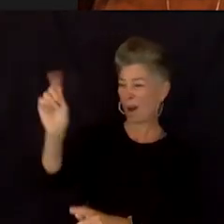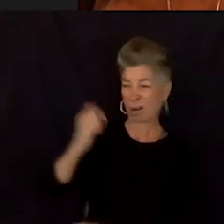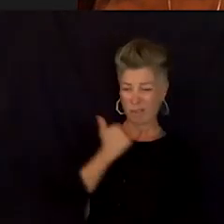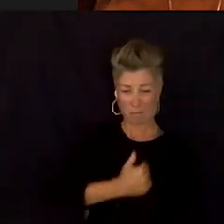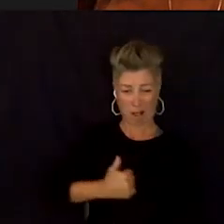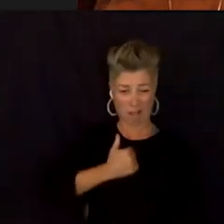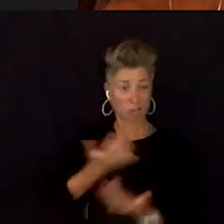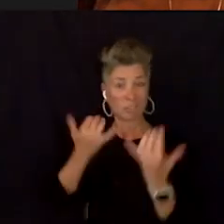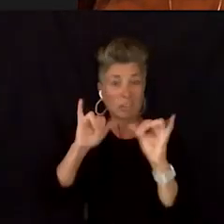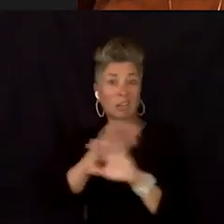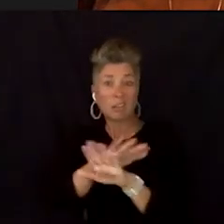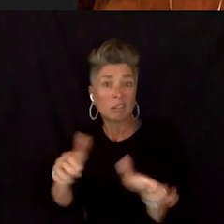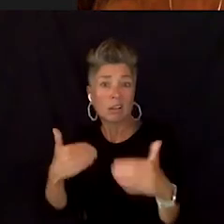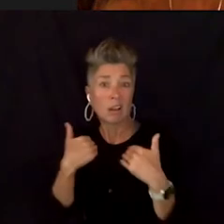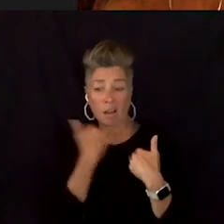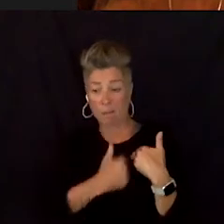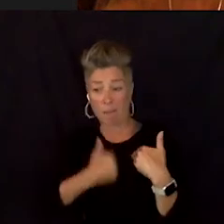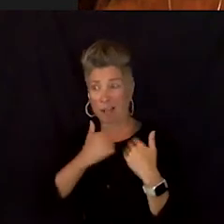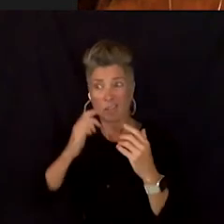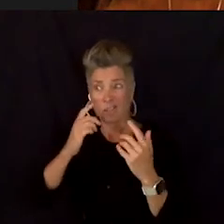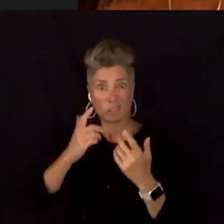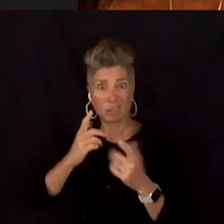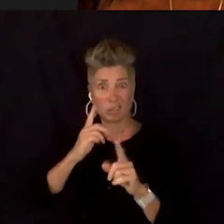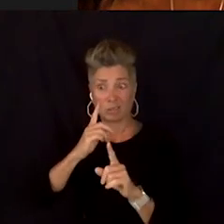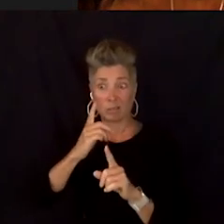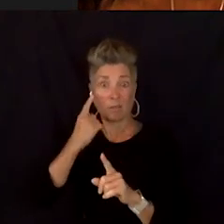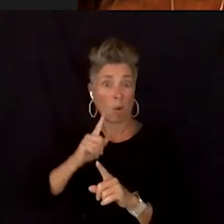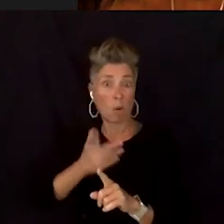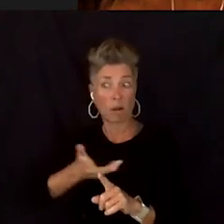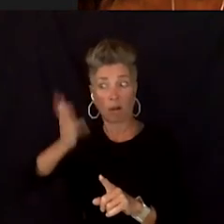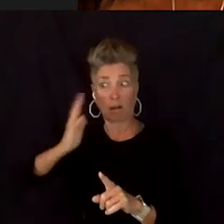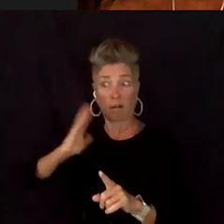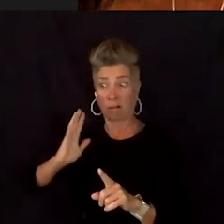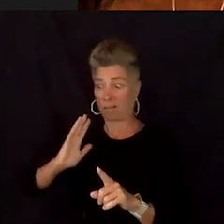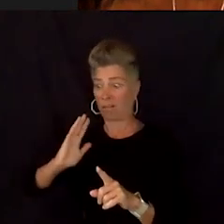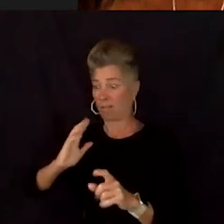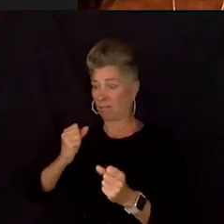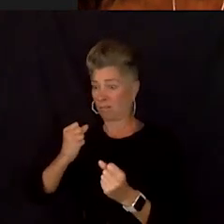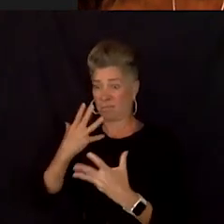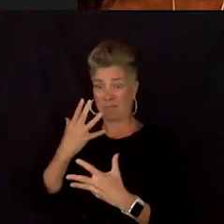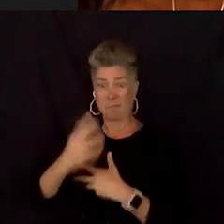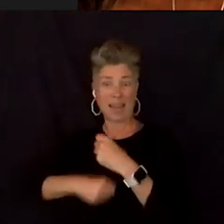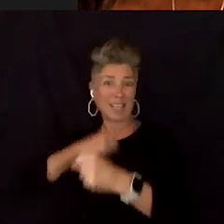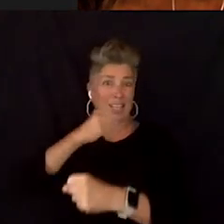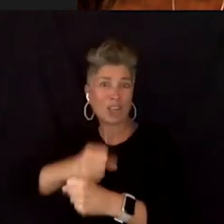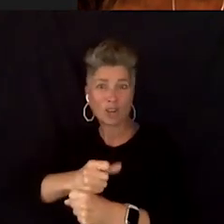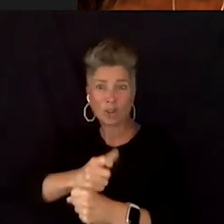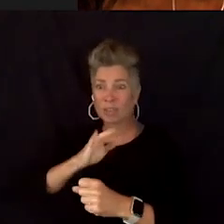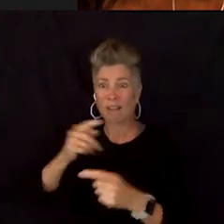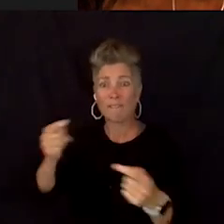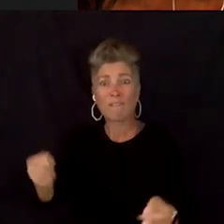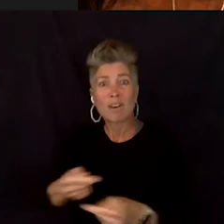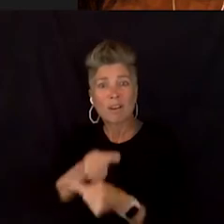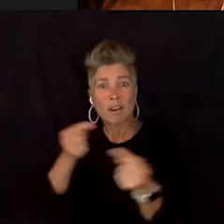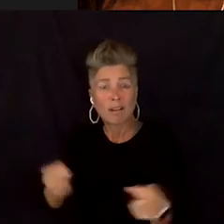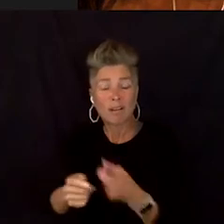the generational, you know, harm that has been placed on these cultures. So until we are able to sit down and just say like,